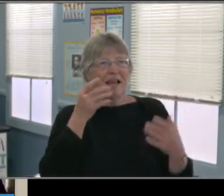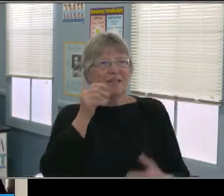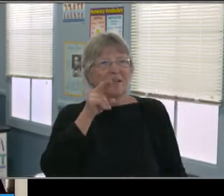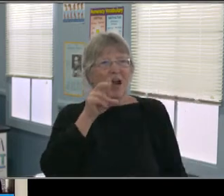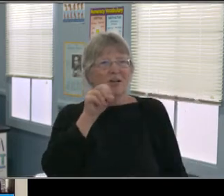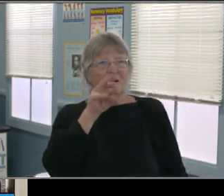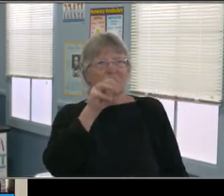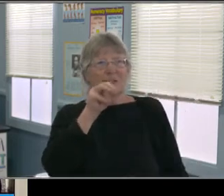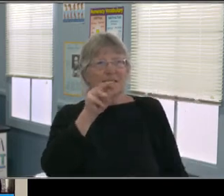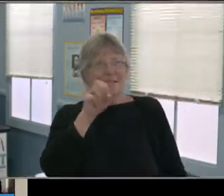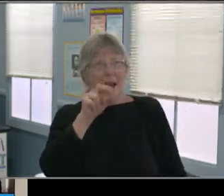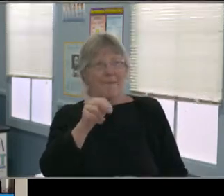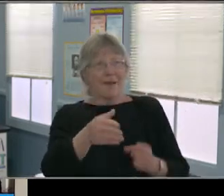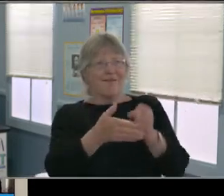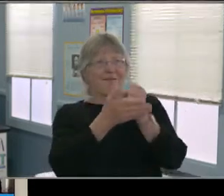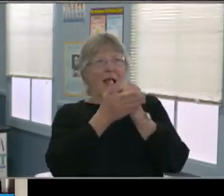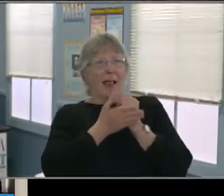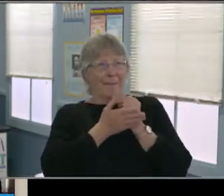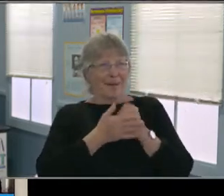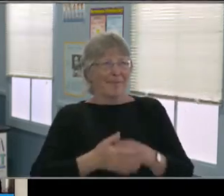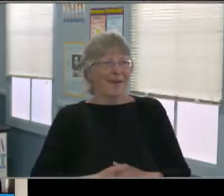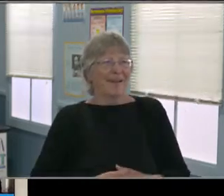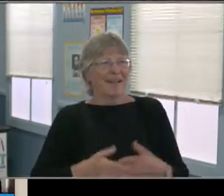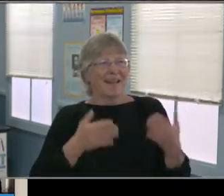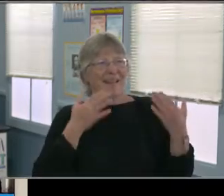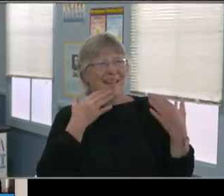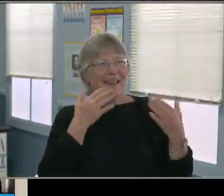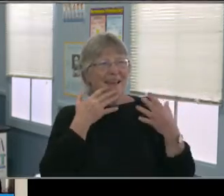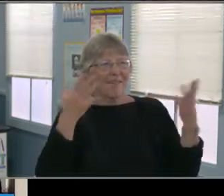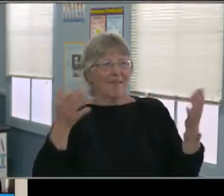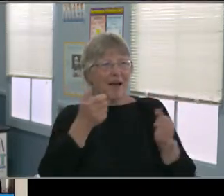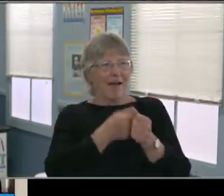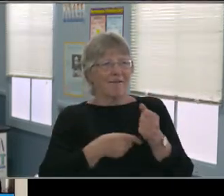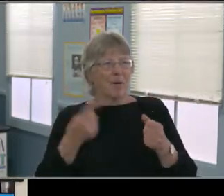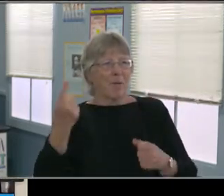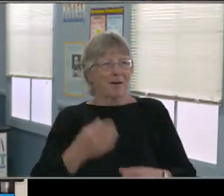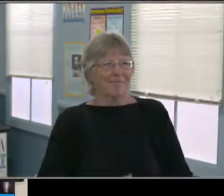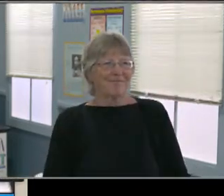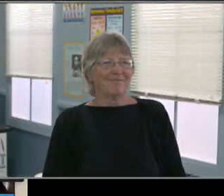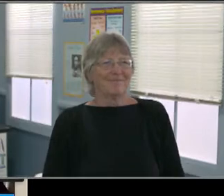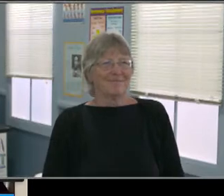but there's times he wanna talk to me about NBA 2K or,